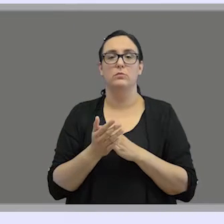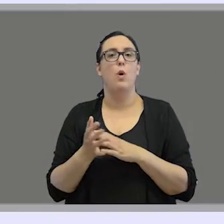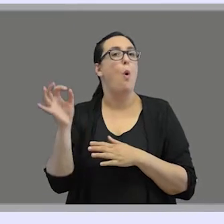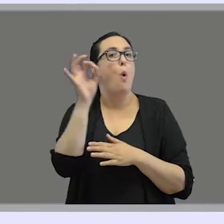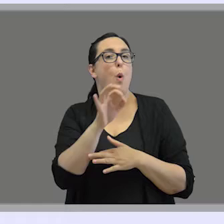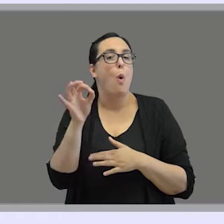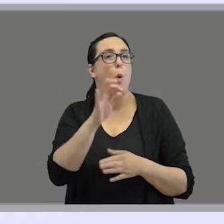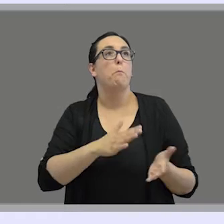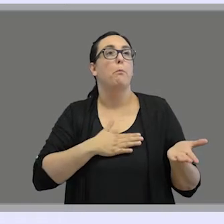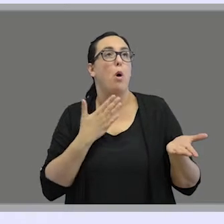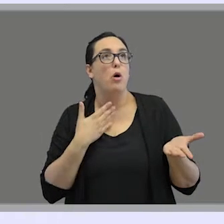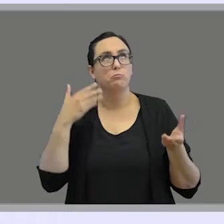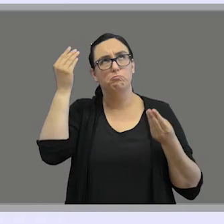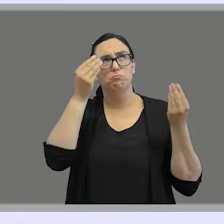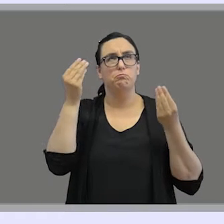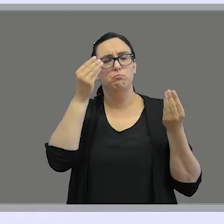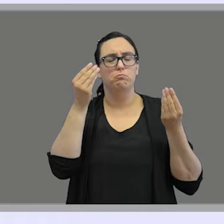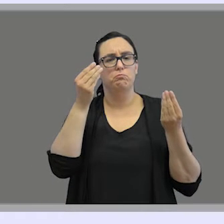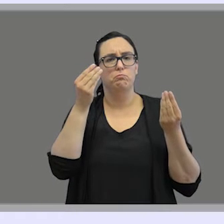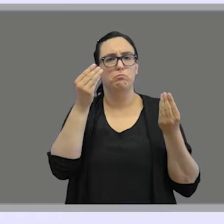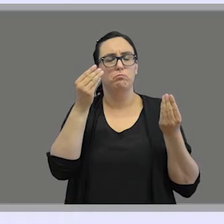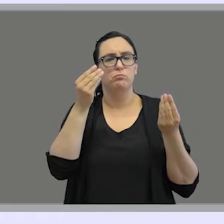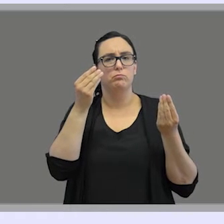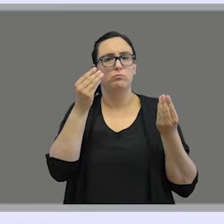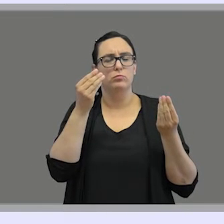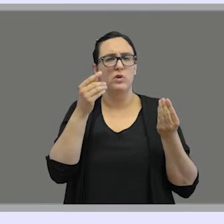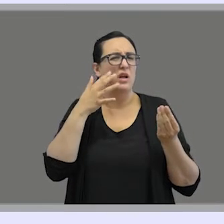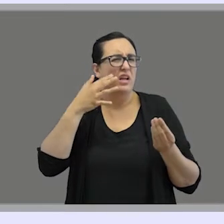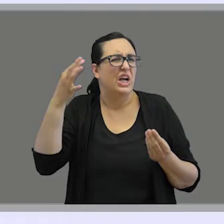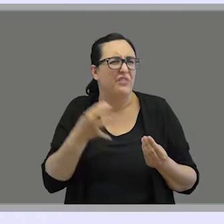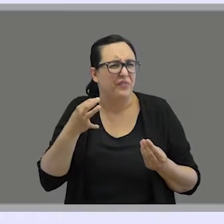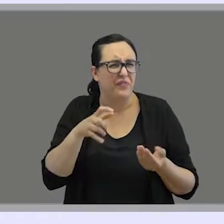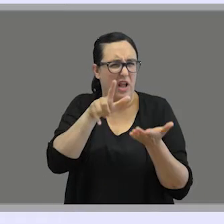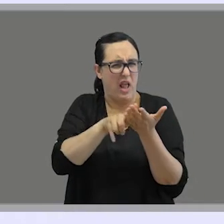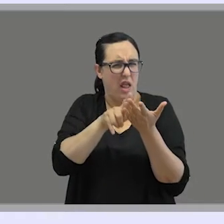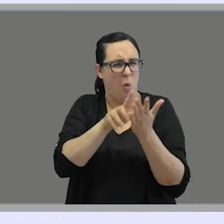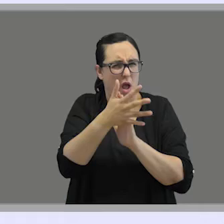Or maybe you are thinking is it really a language